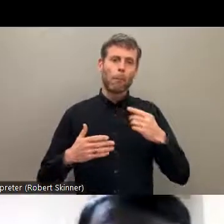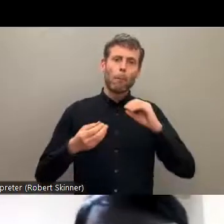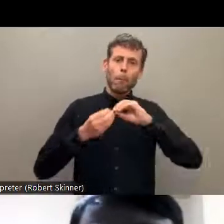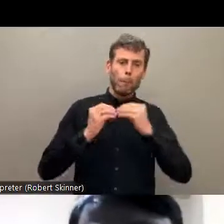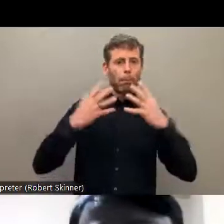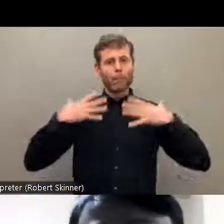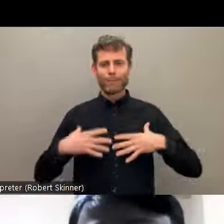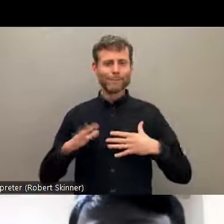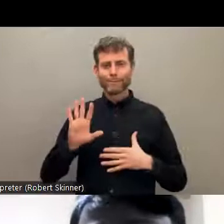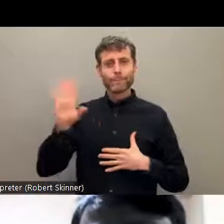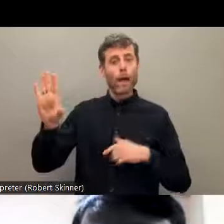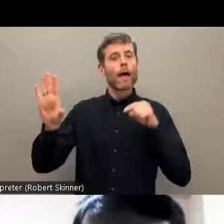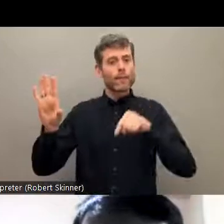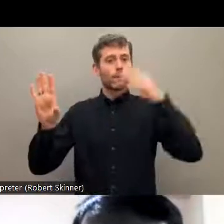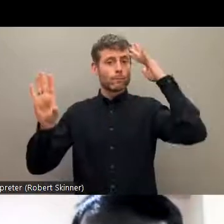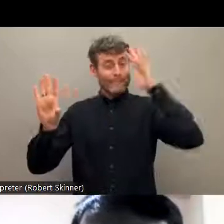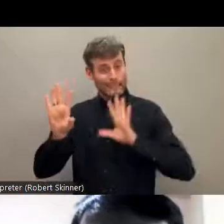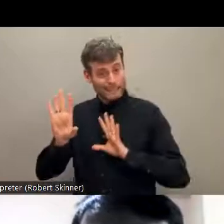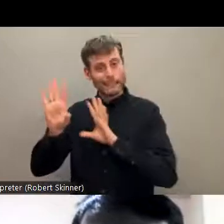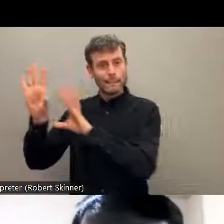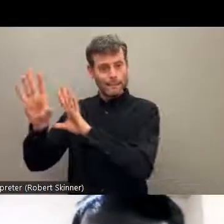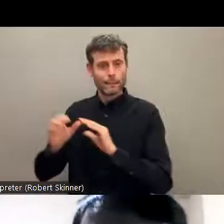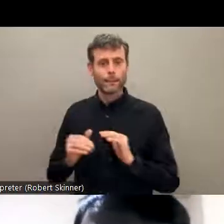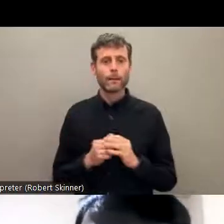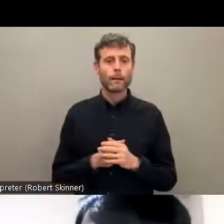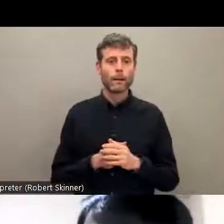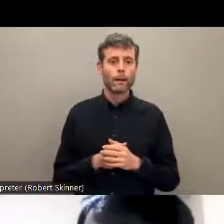people with disabilities are the